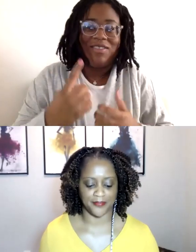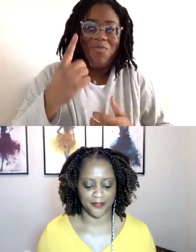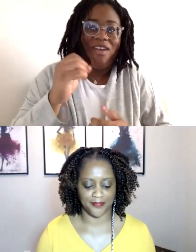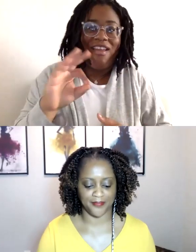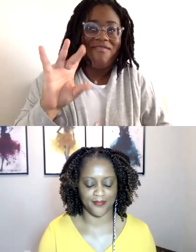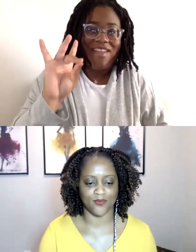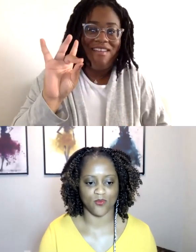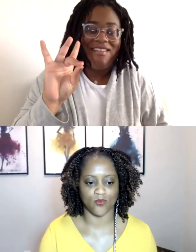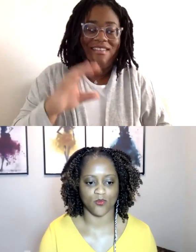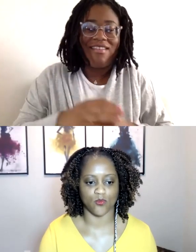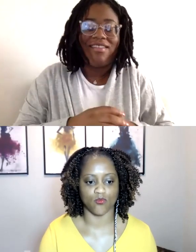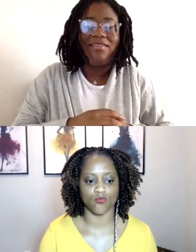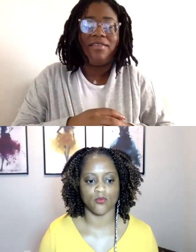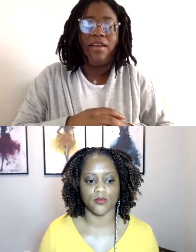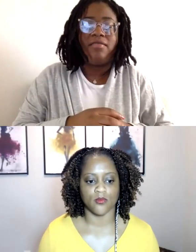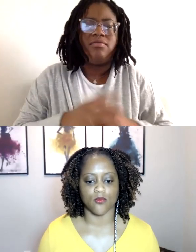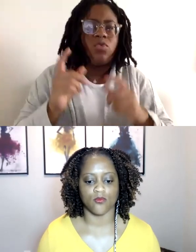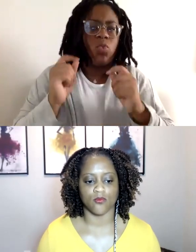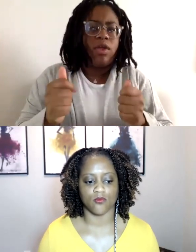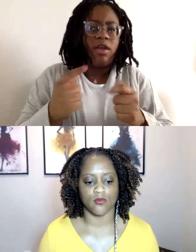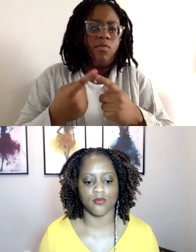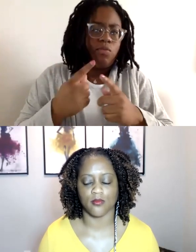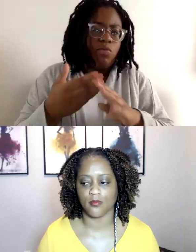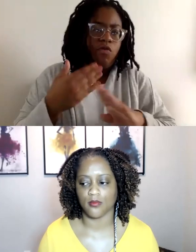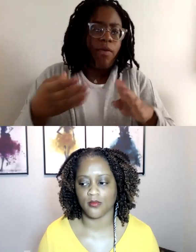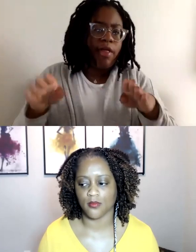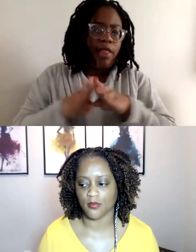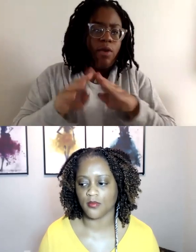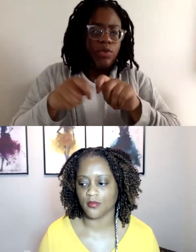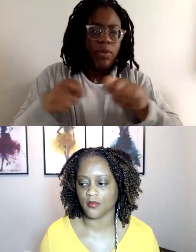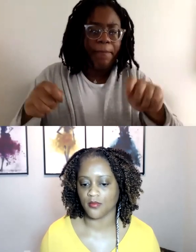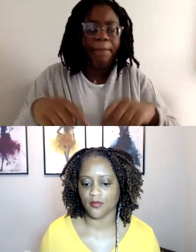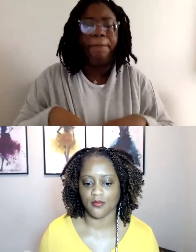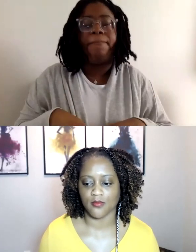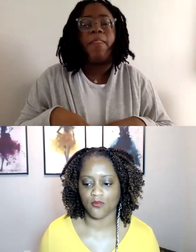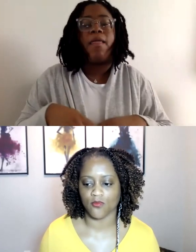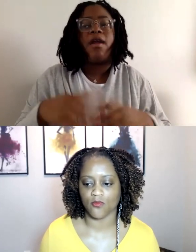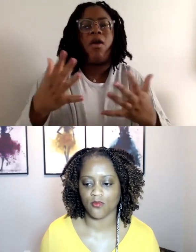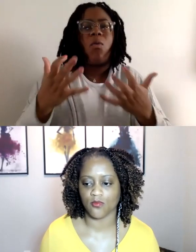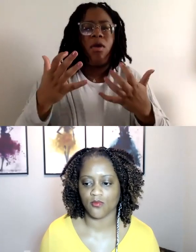So just really quickly to close before we wrap and move. I just wanted to share quickly,